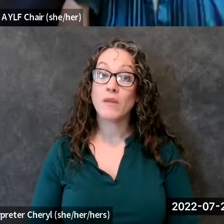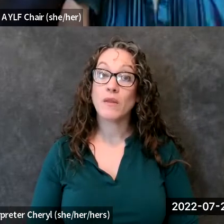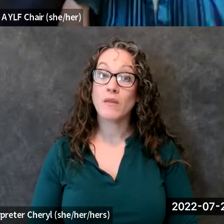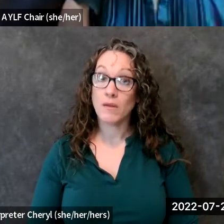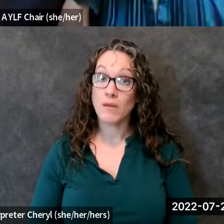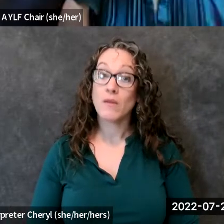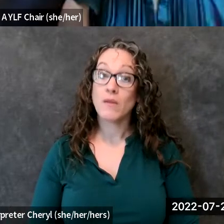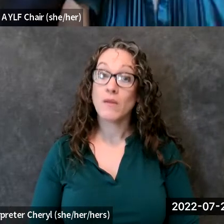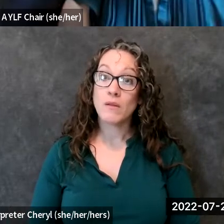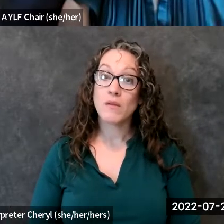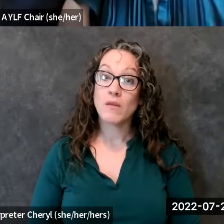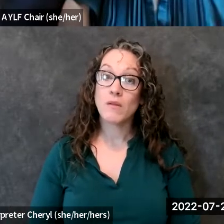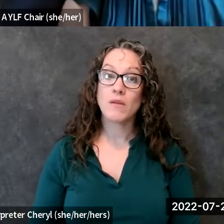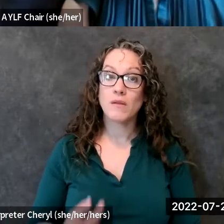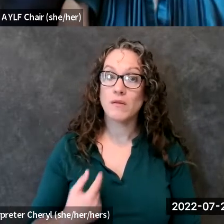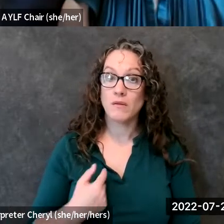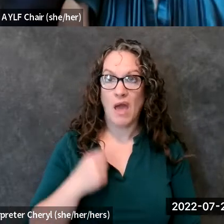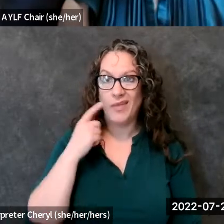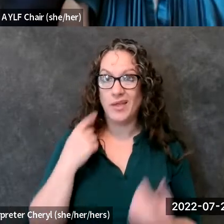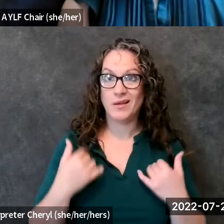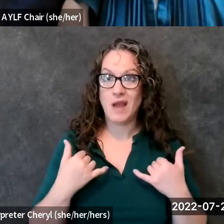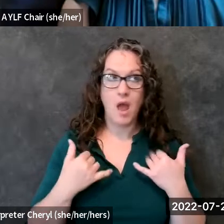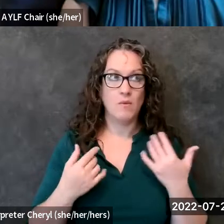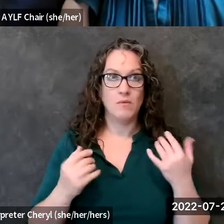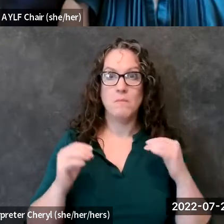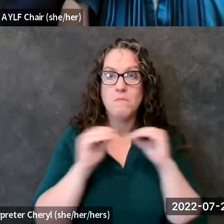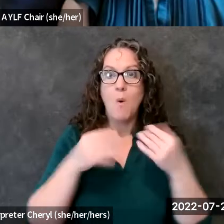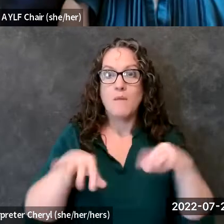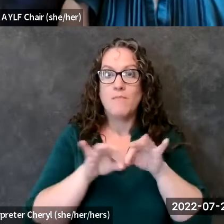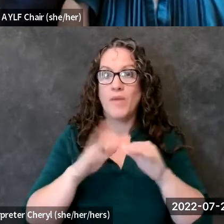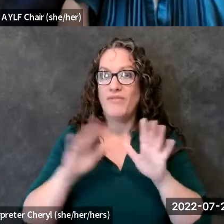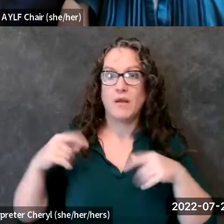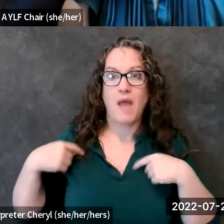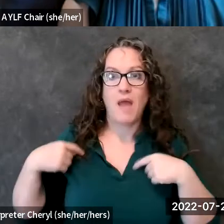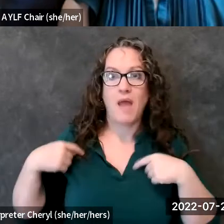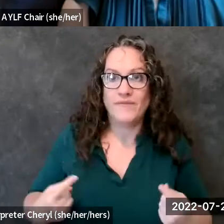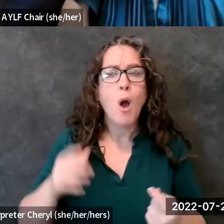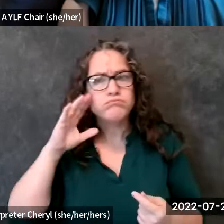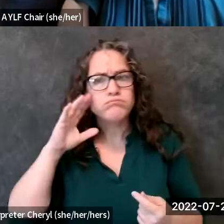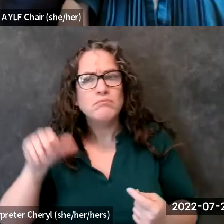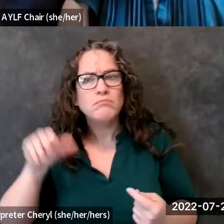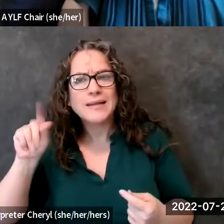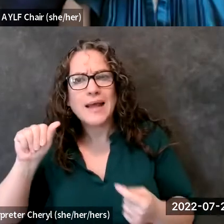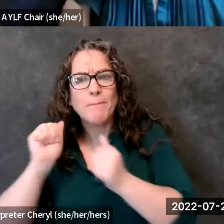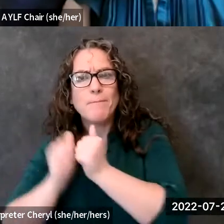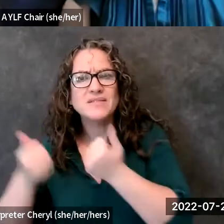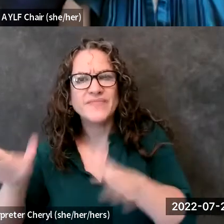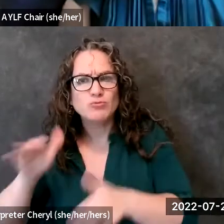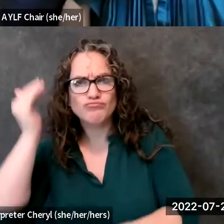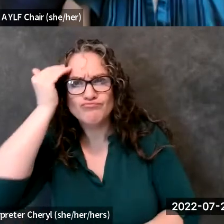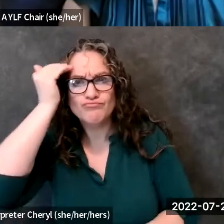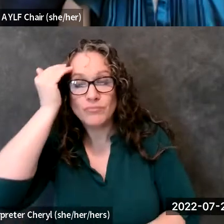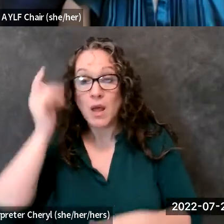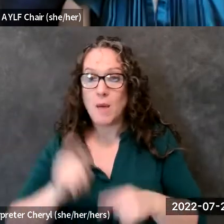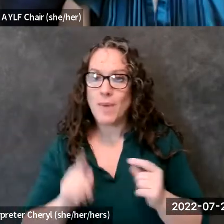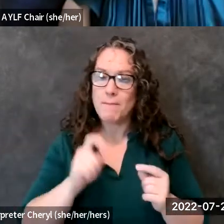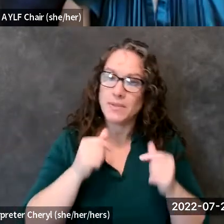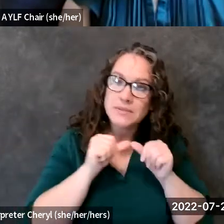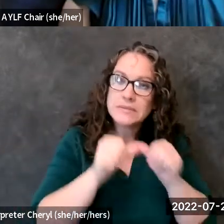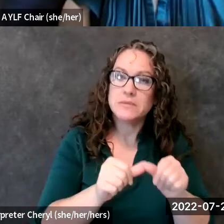um than ever especially now even though the ada is passed to continue to use our voices to continue